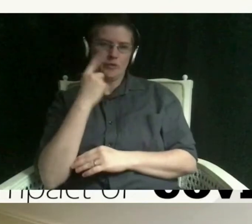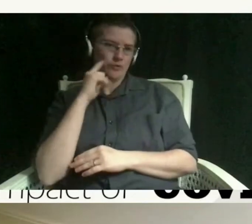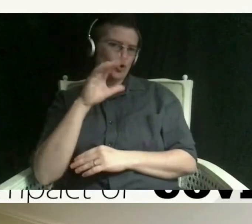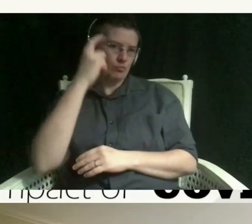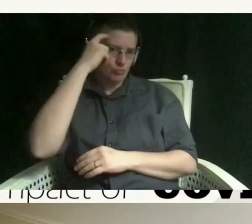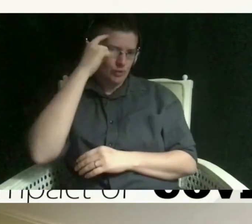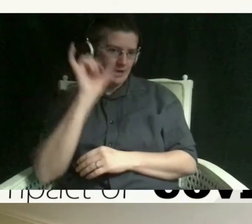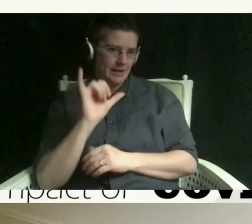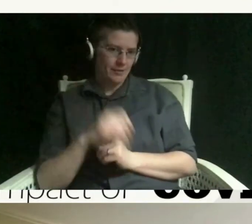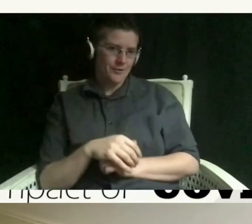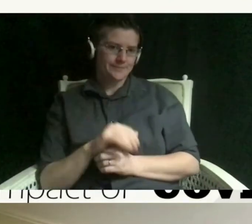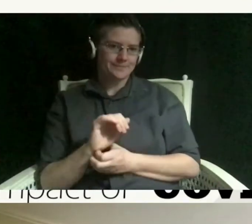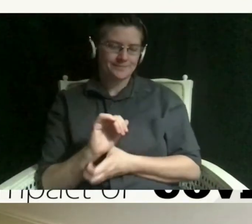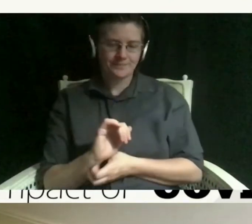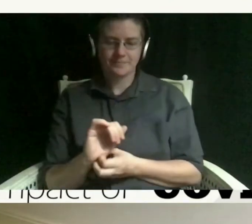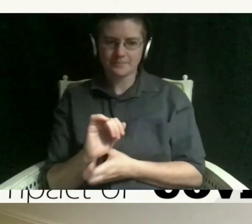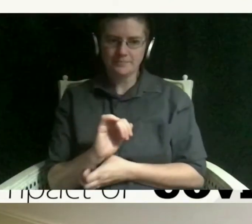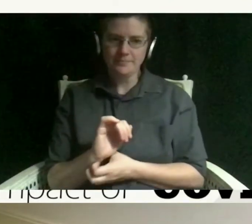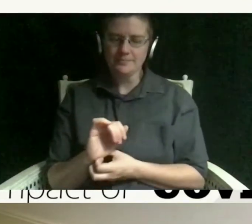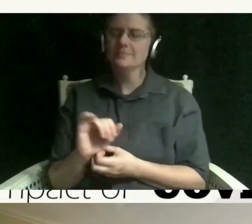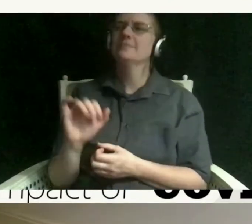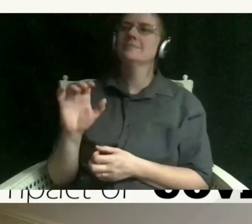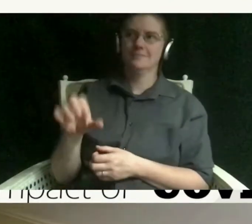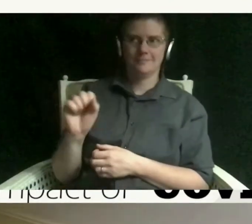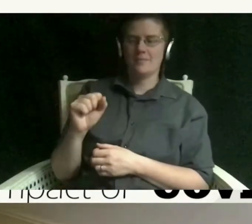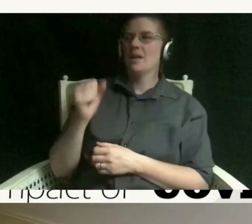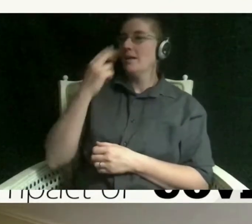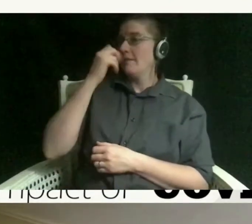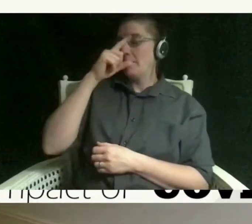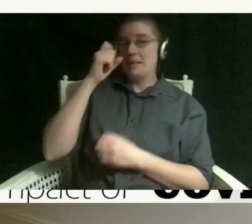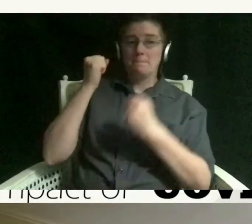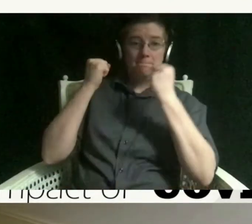yeah that's actually it's funny because a lot of my teachers have actually said the same thing